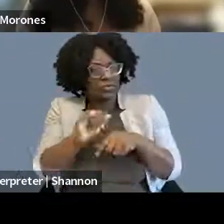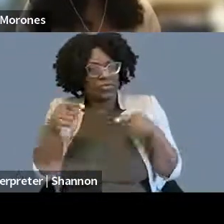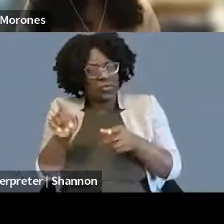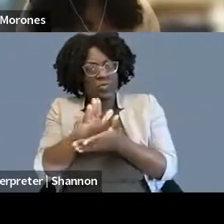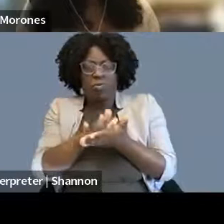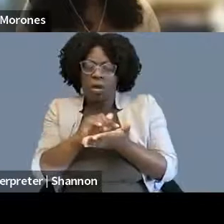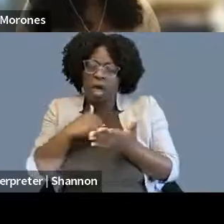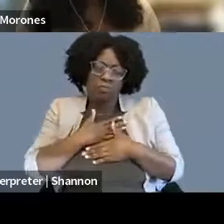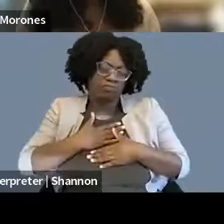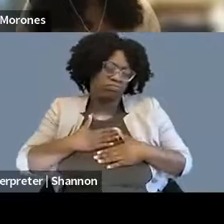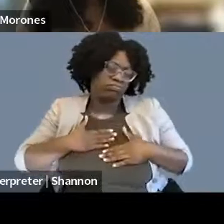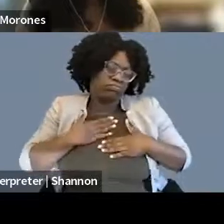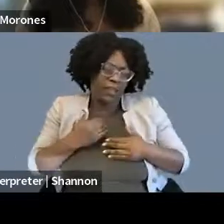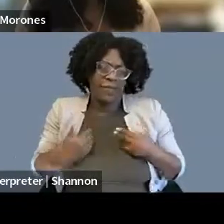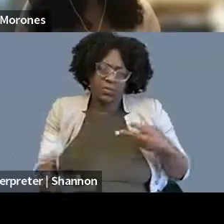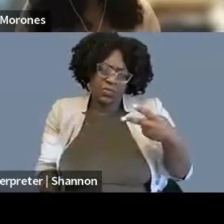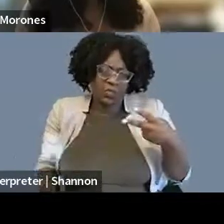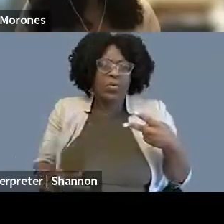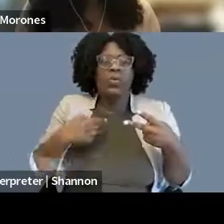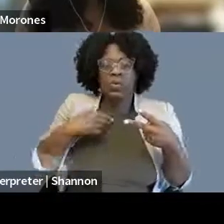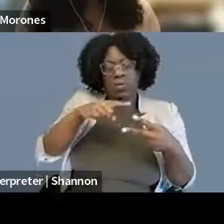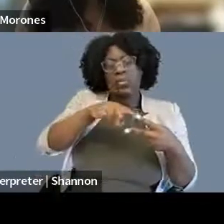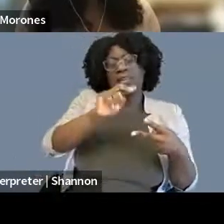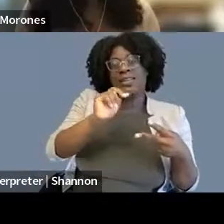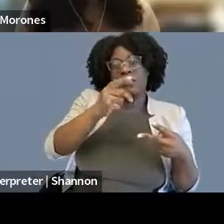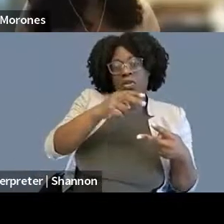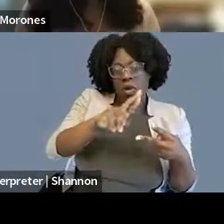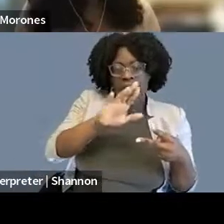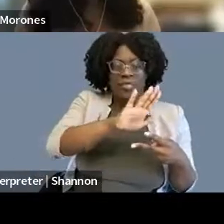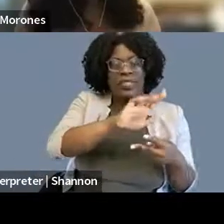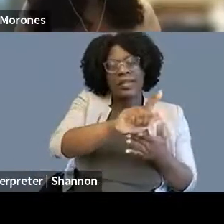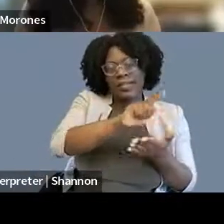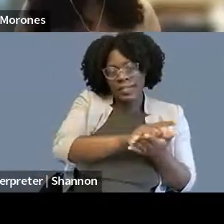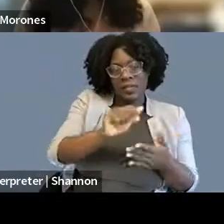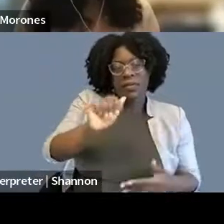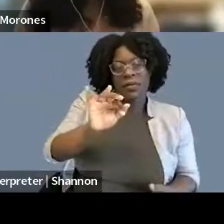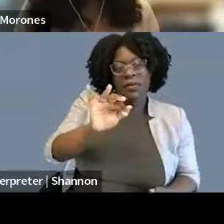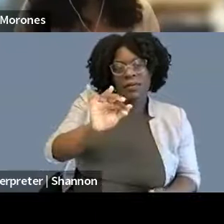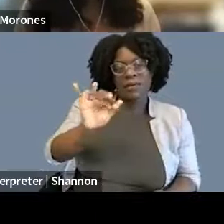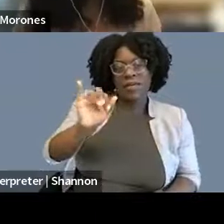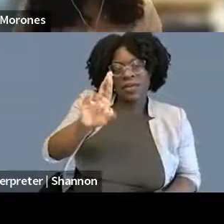I also worked for NPR, but I worked for their legal affairs correspondent and got to do some reporting on the Supreme Court.